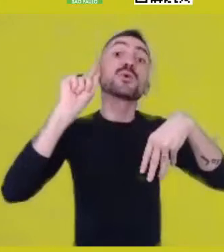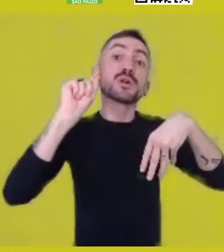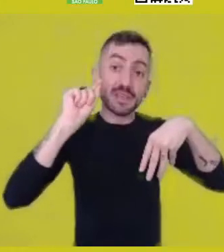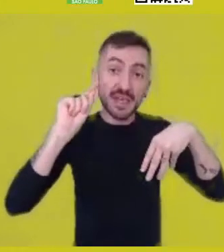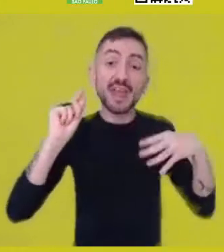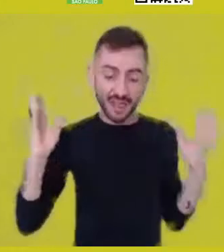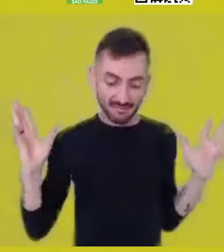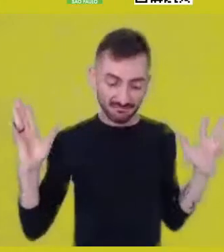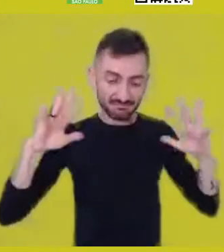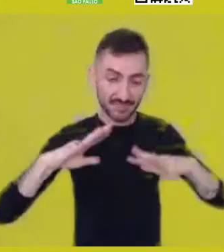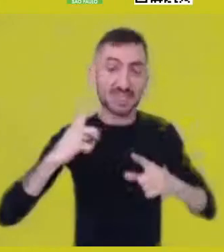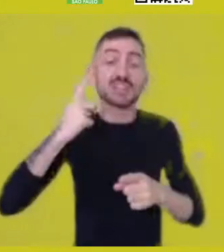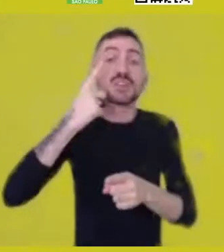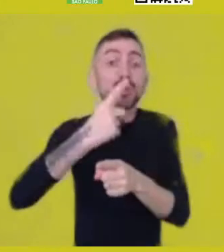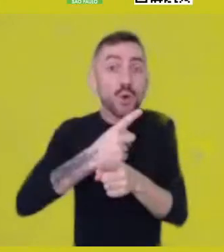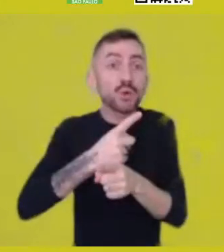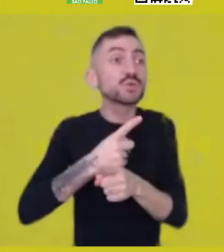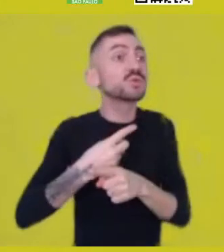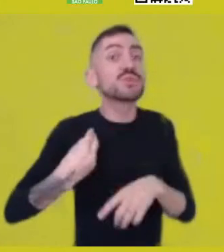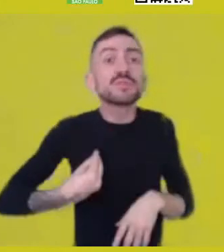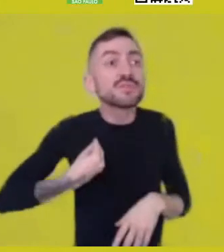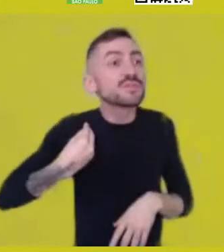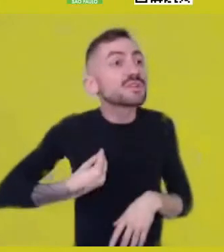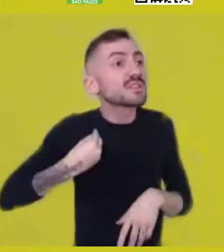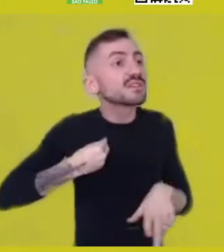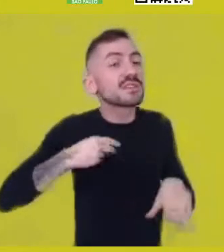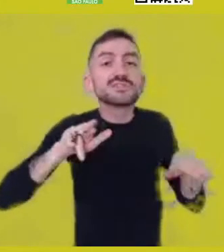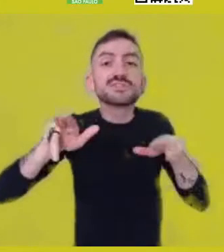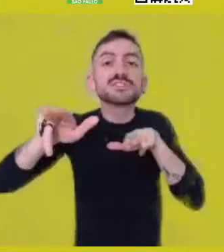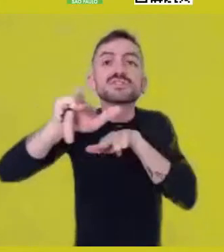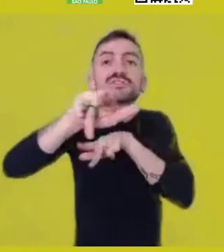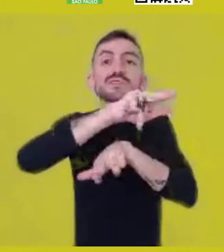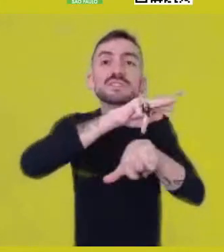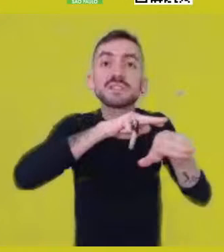for very different existences, human and non-human.